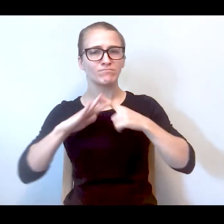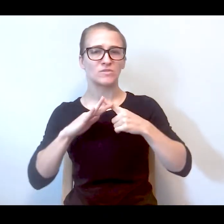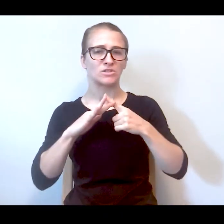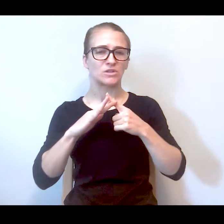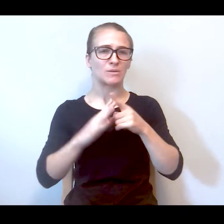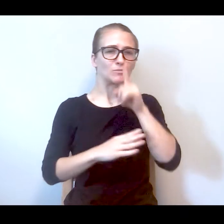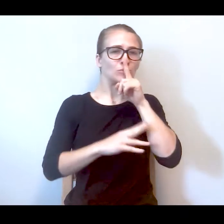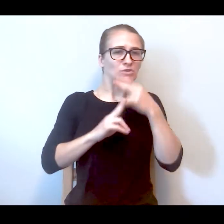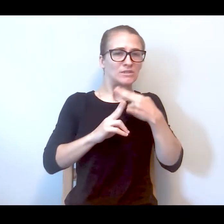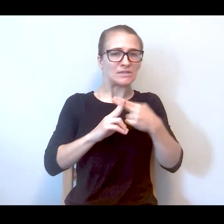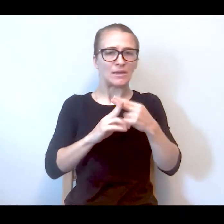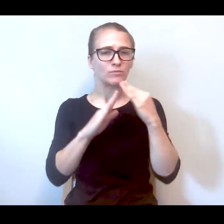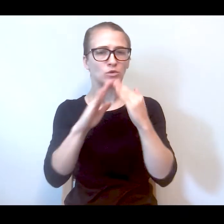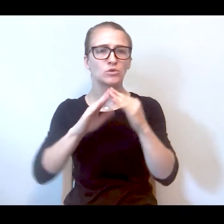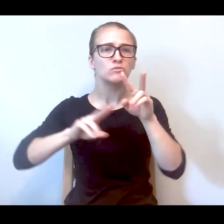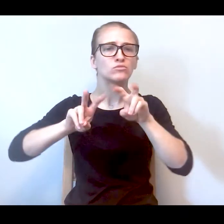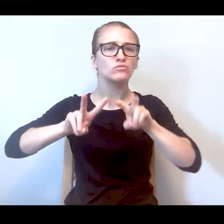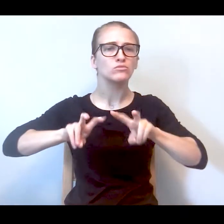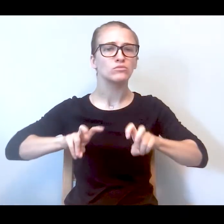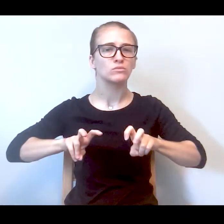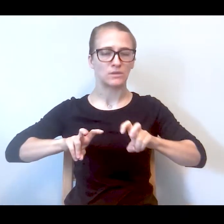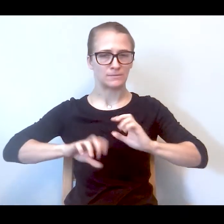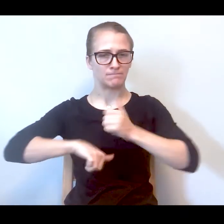anonymous surveying initiative which identified